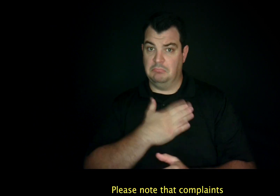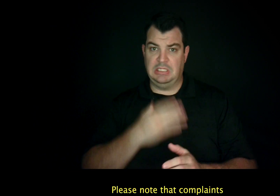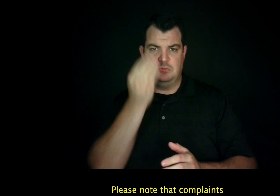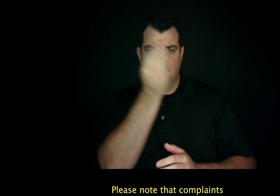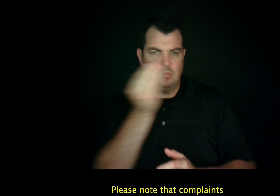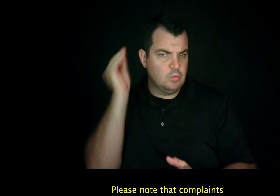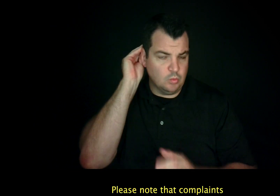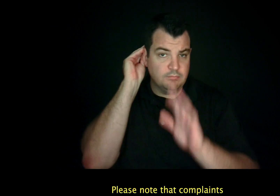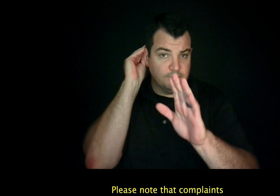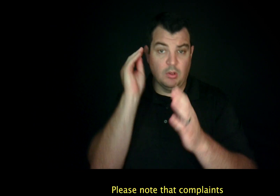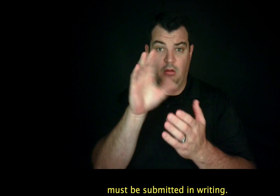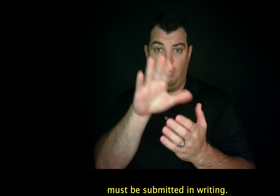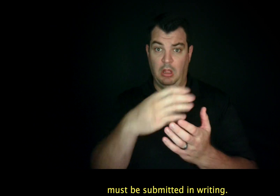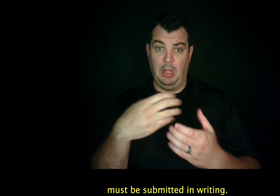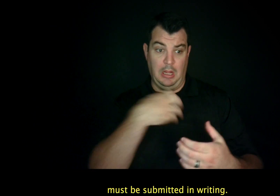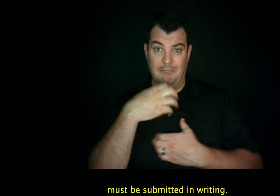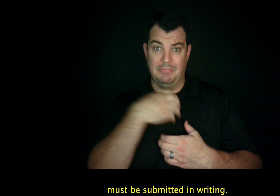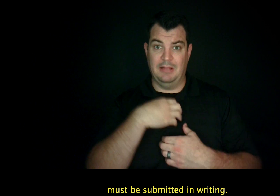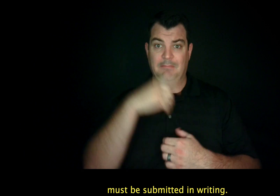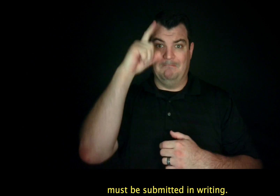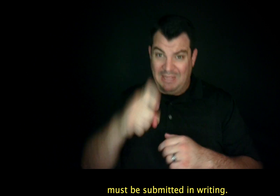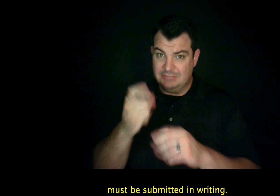Please note that complaints must be submitted in writing.